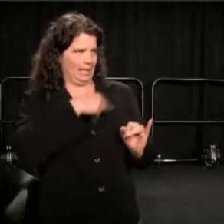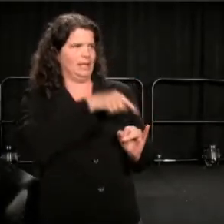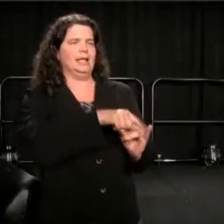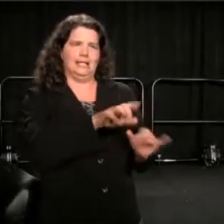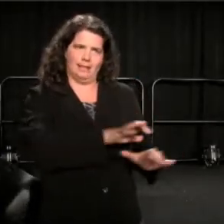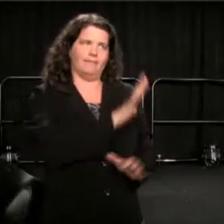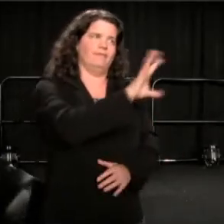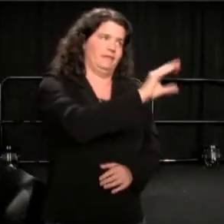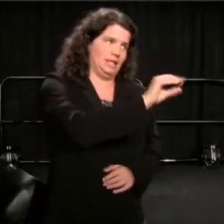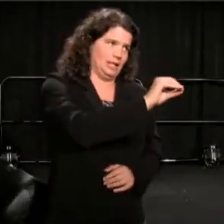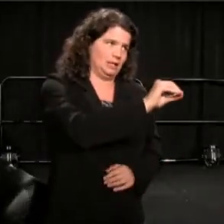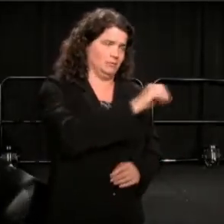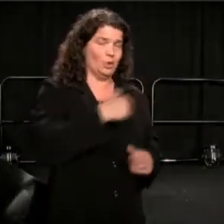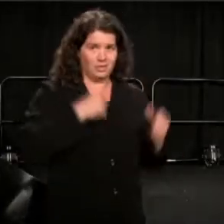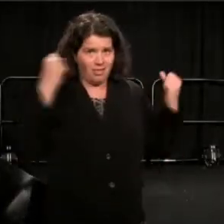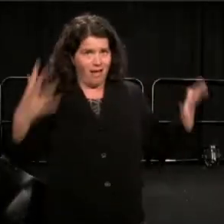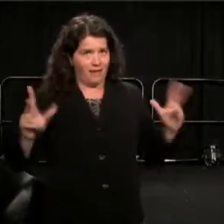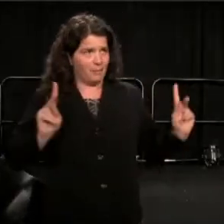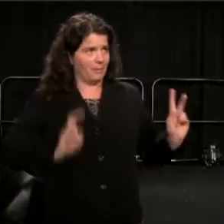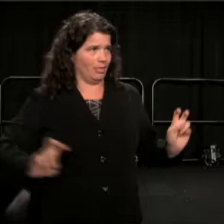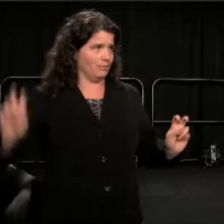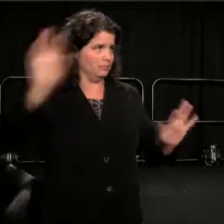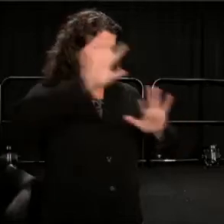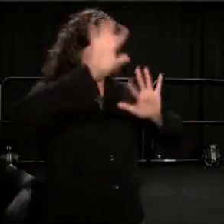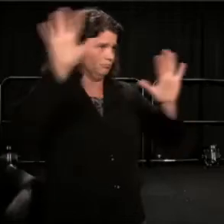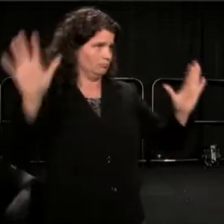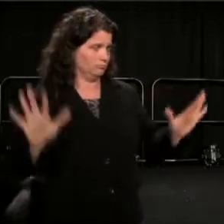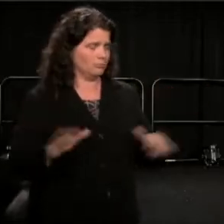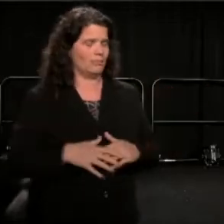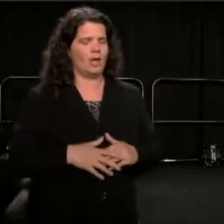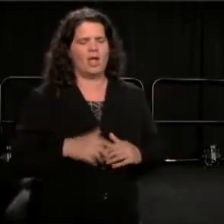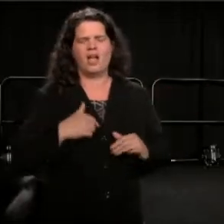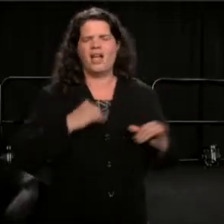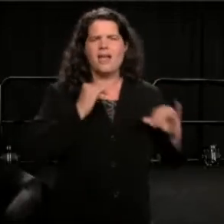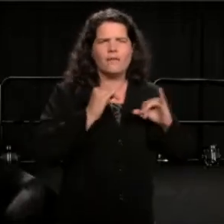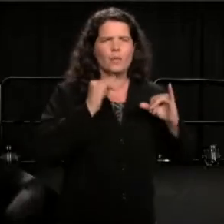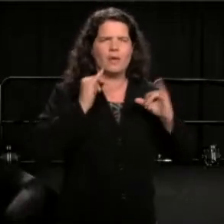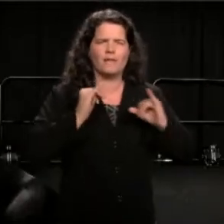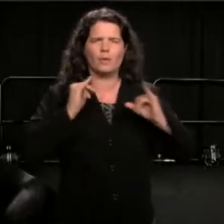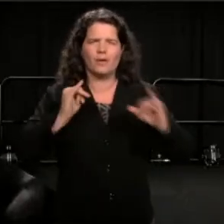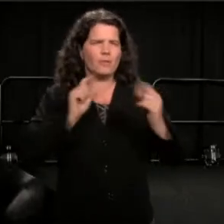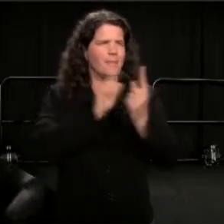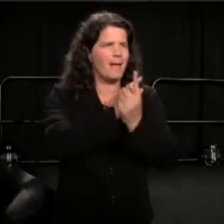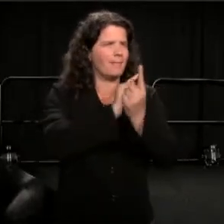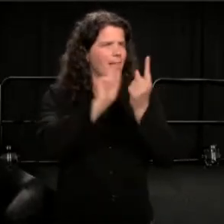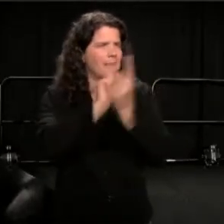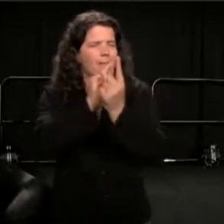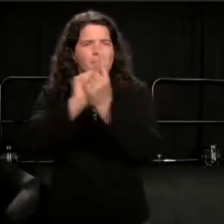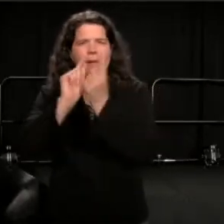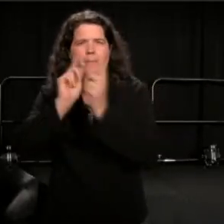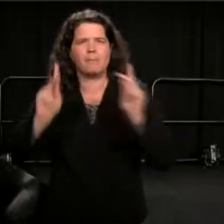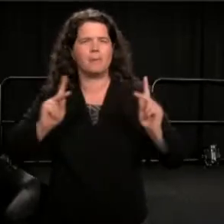And I got very excited as I did these interviews and met these people, that we just might be